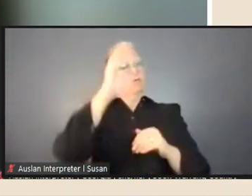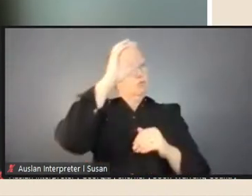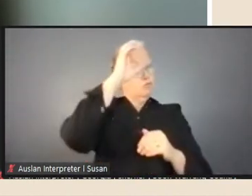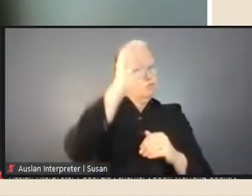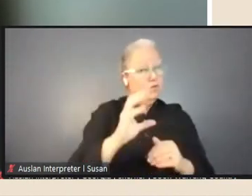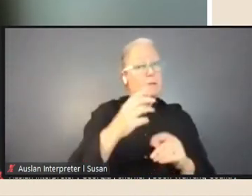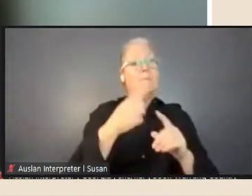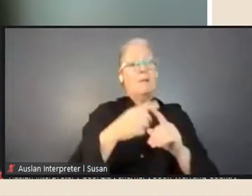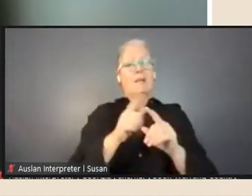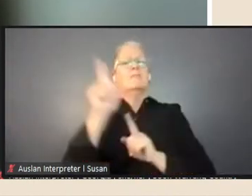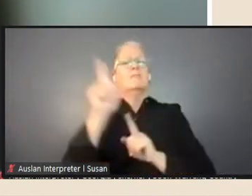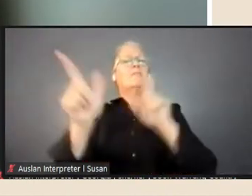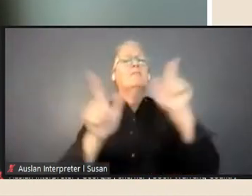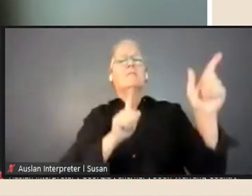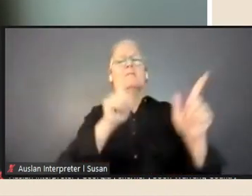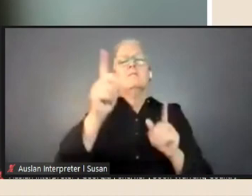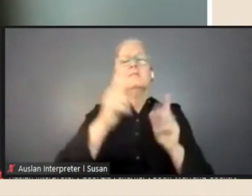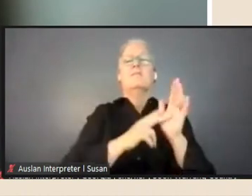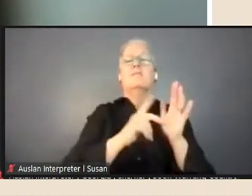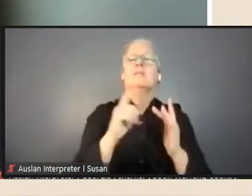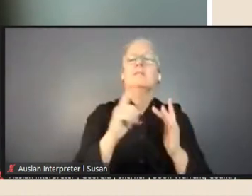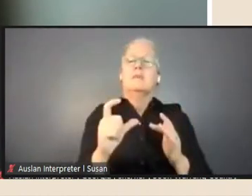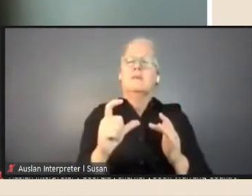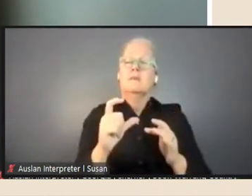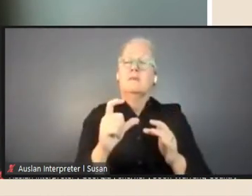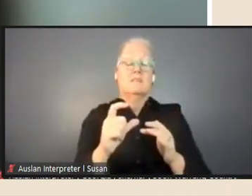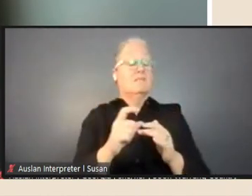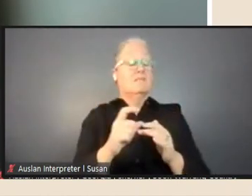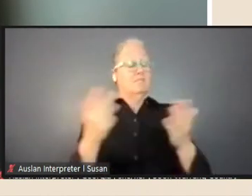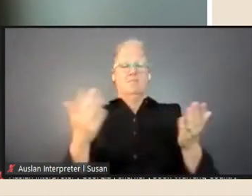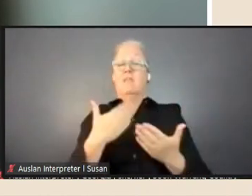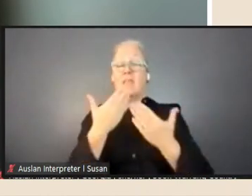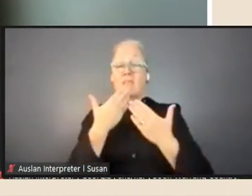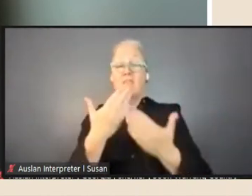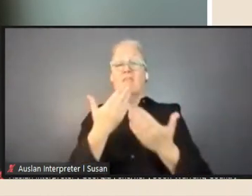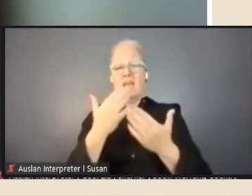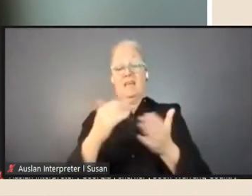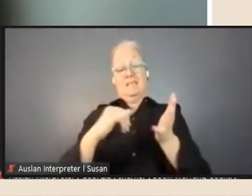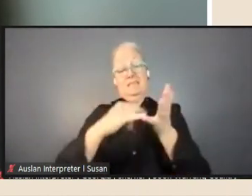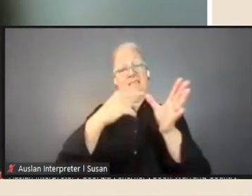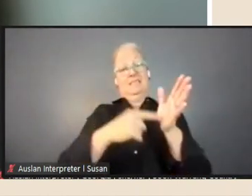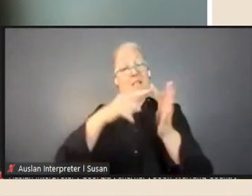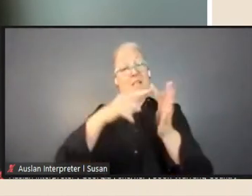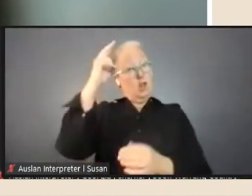um and it's a great credit to the State Library to be offering this